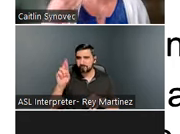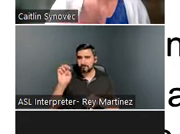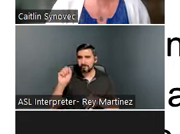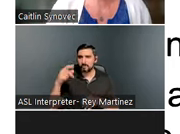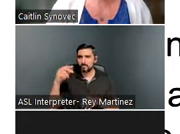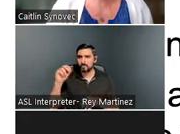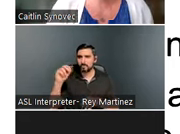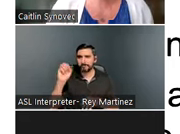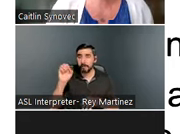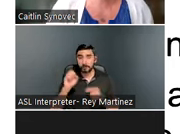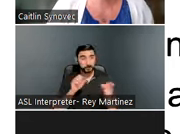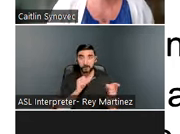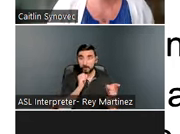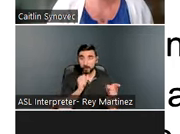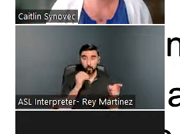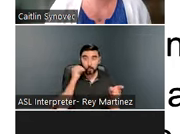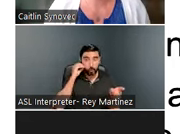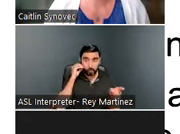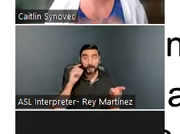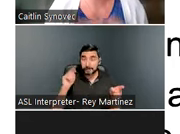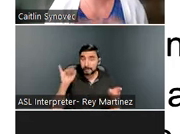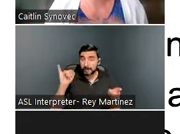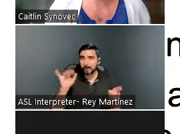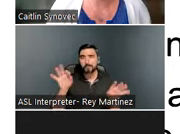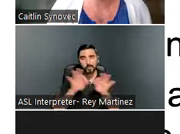we really need to screen for brain injury in homeless services. There are also a large